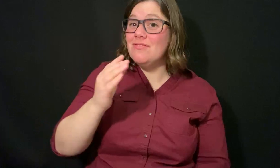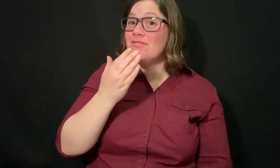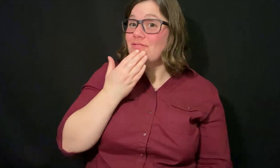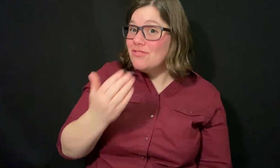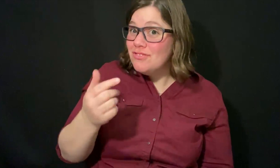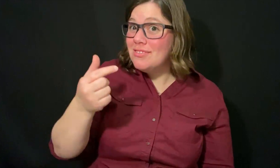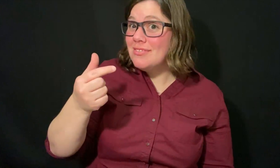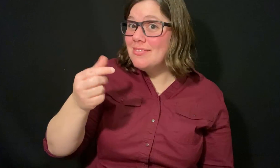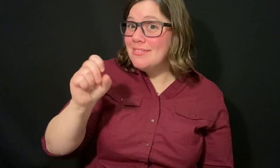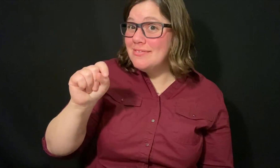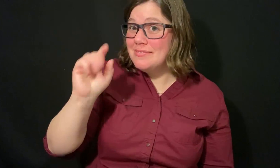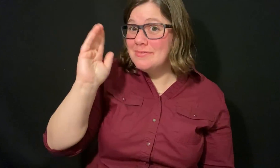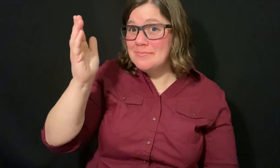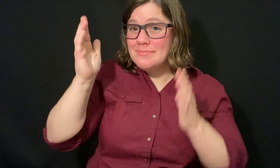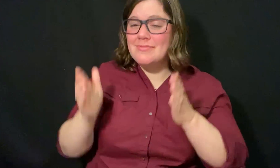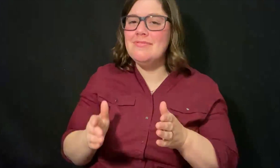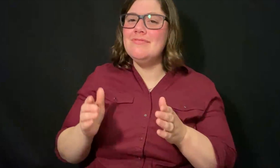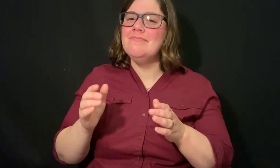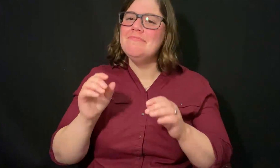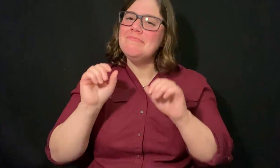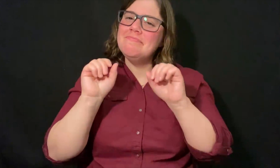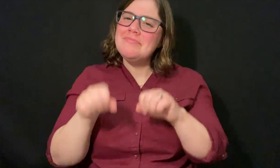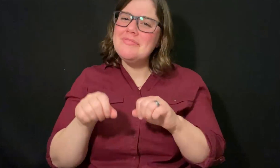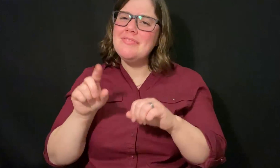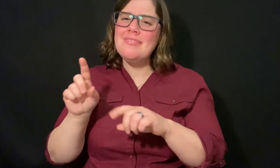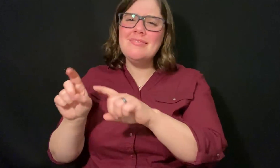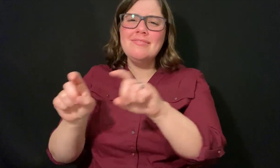How to find a good guest speaker? You can ask your colleagues.